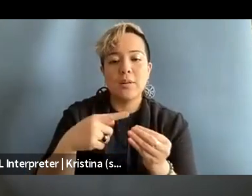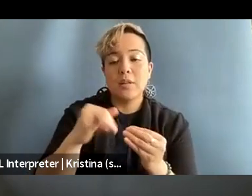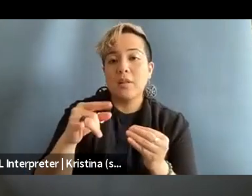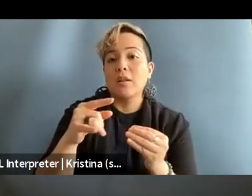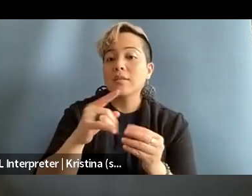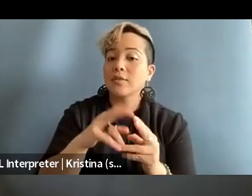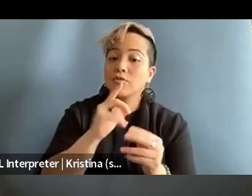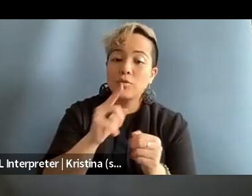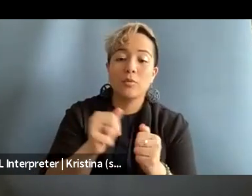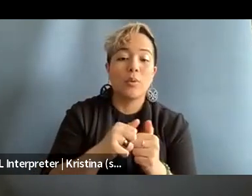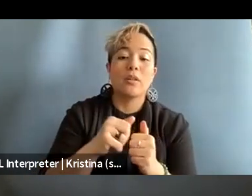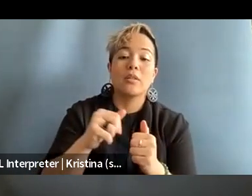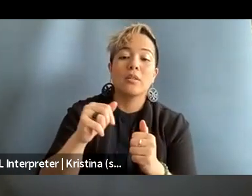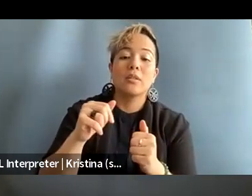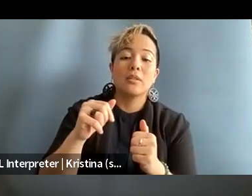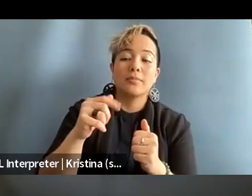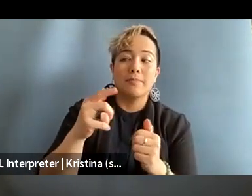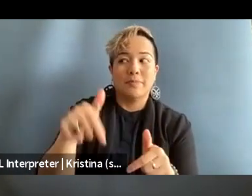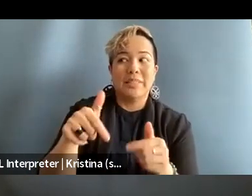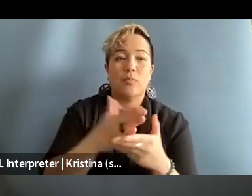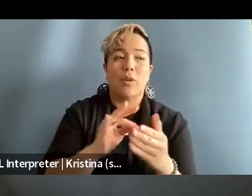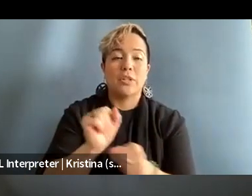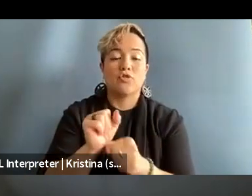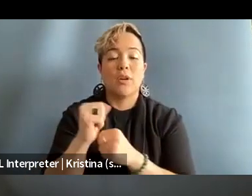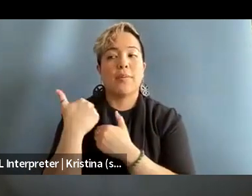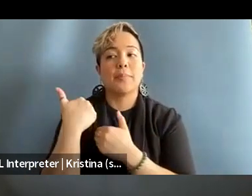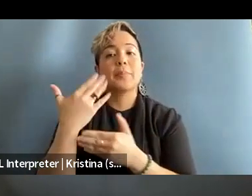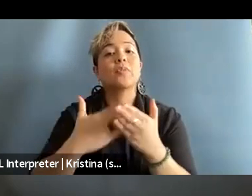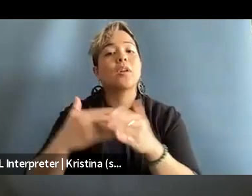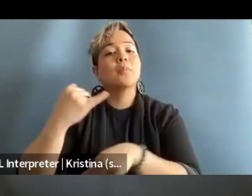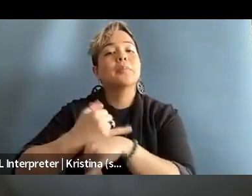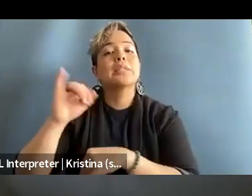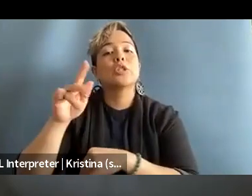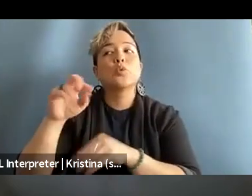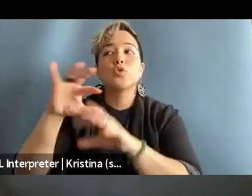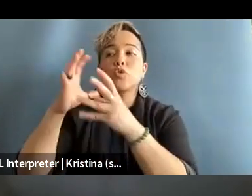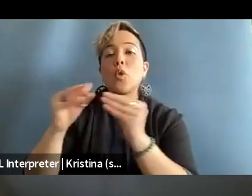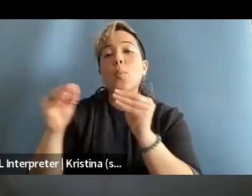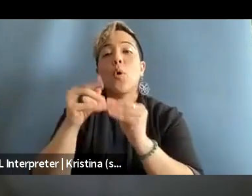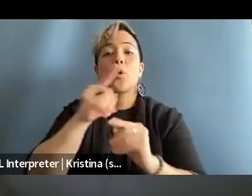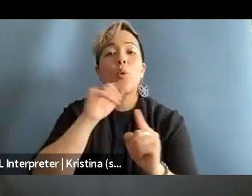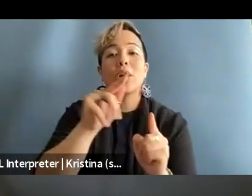it comes with journalism and like this is part of the job. Some institutions think that the more you get attacked, the more that you're actually doing good